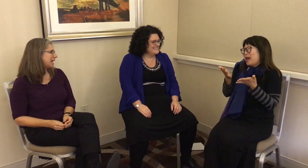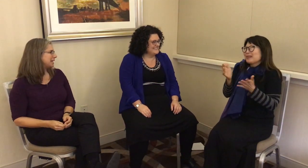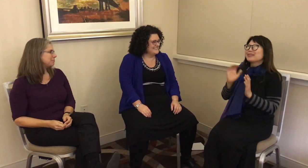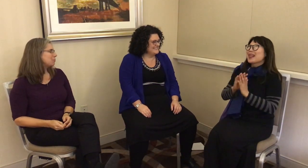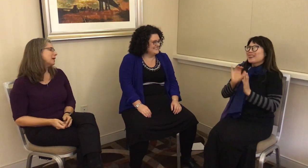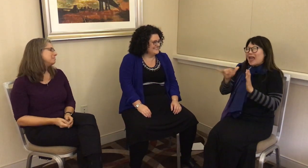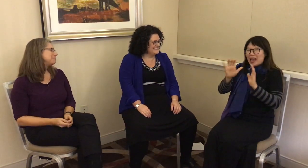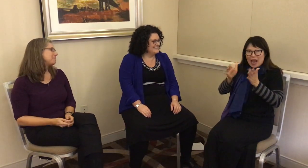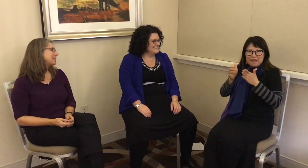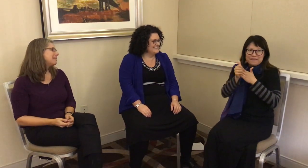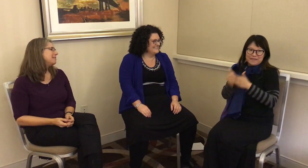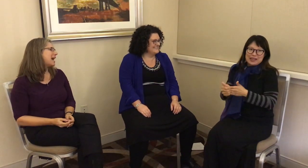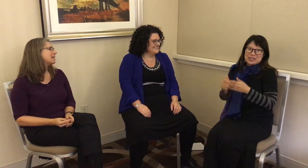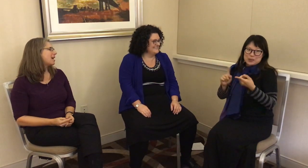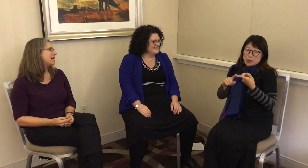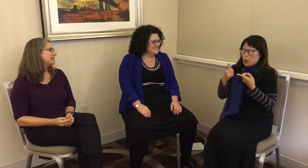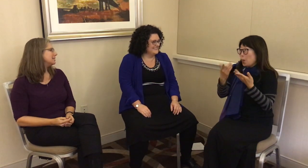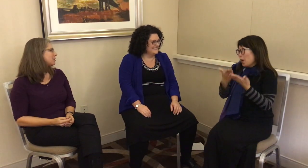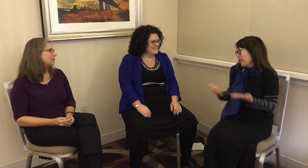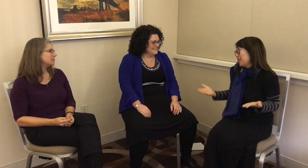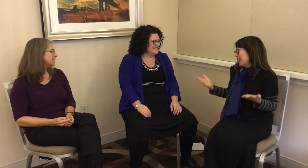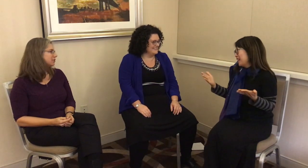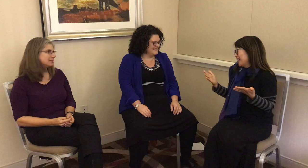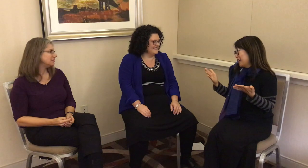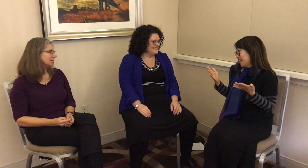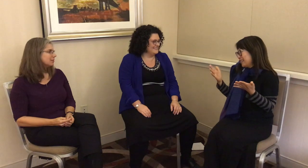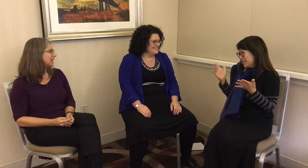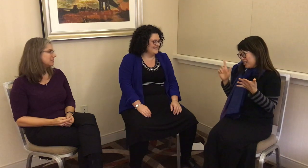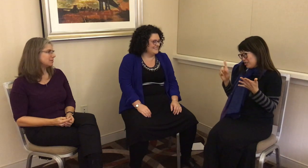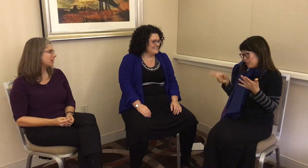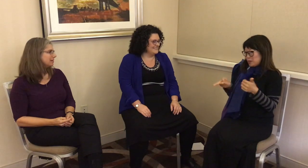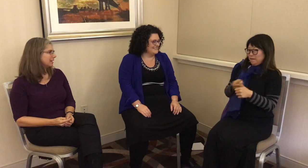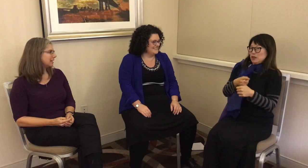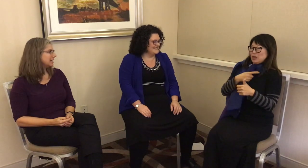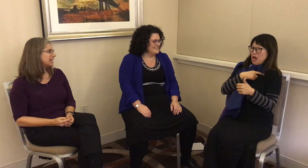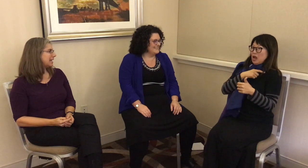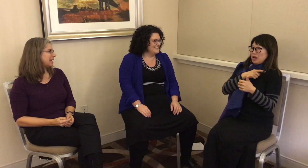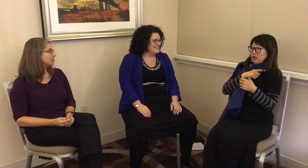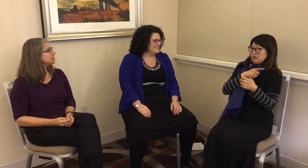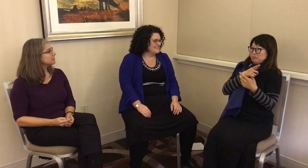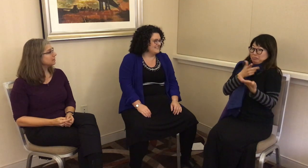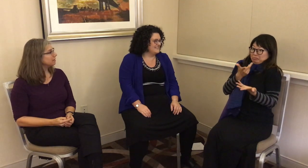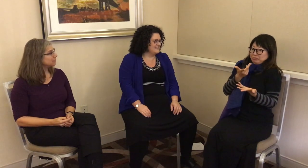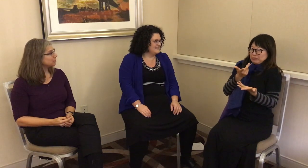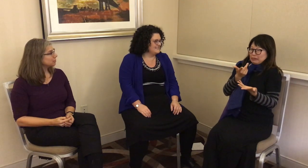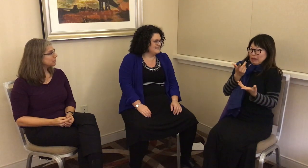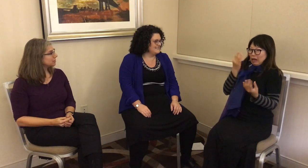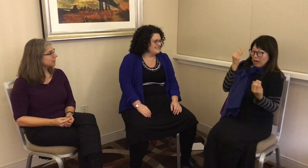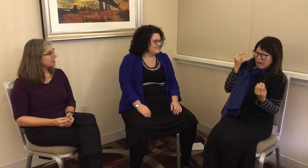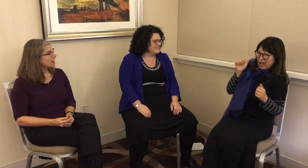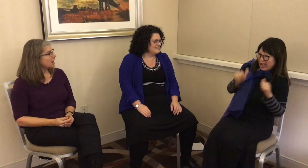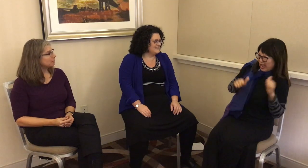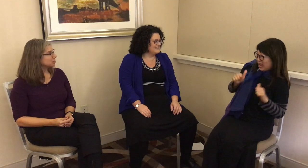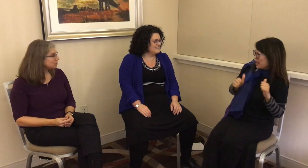L: Yeah. That kind of conversation led to one thing, and it was the first opportunity